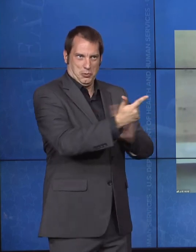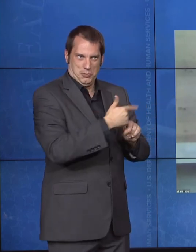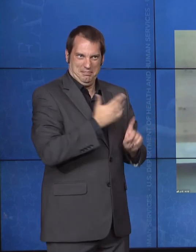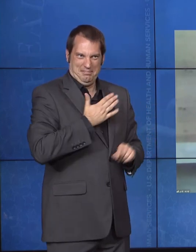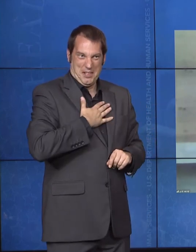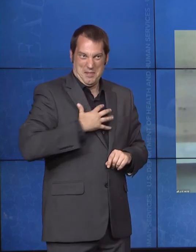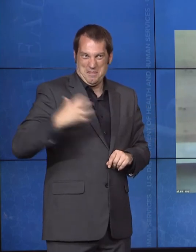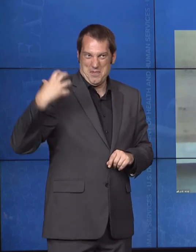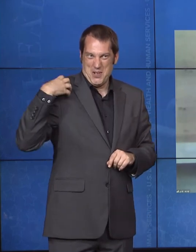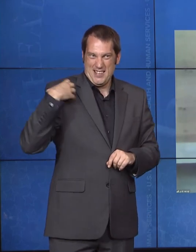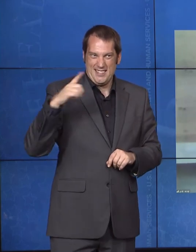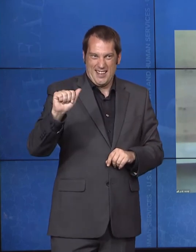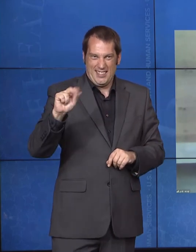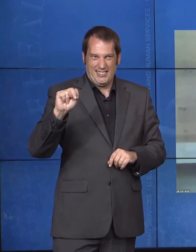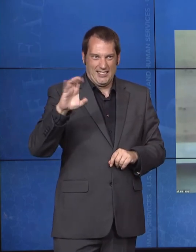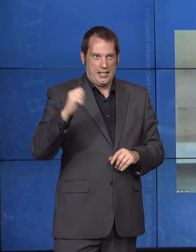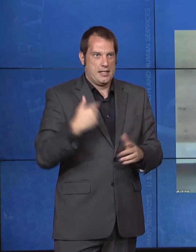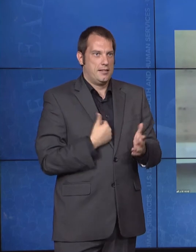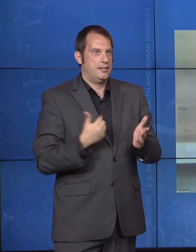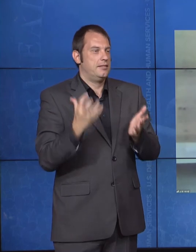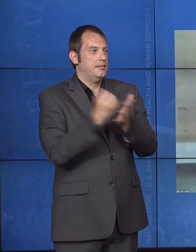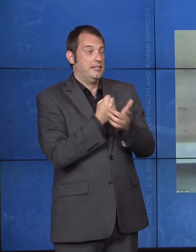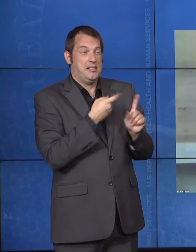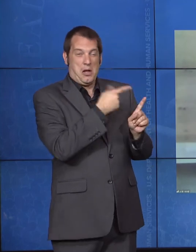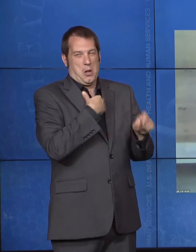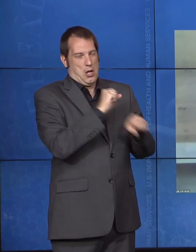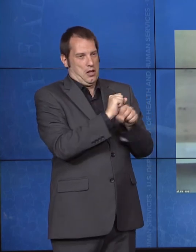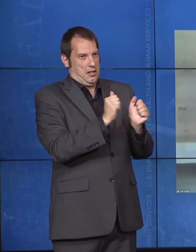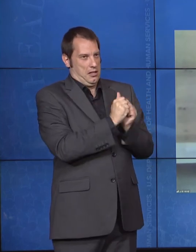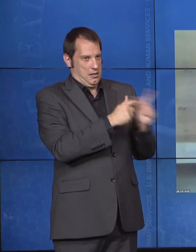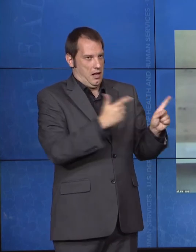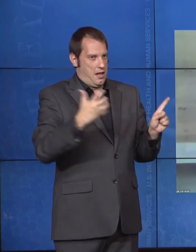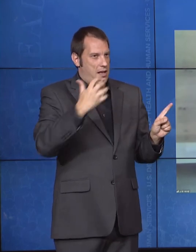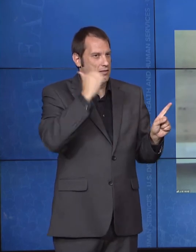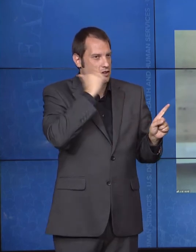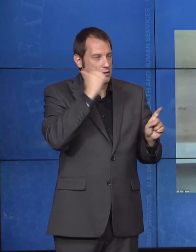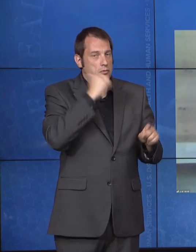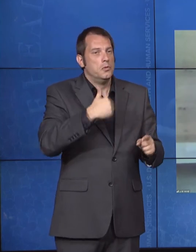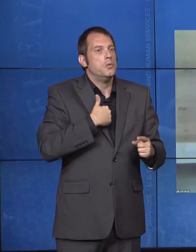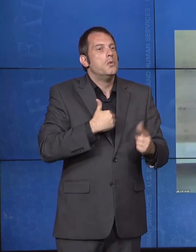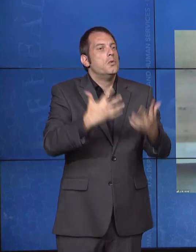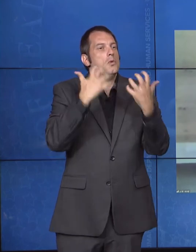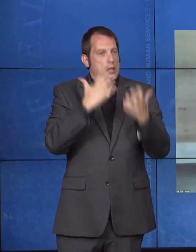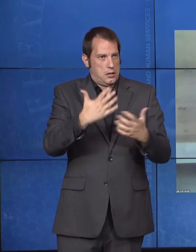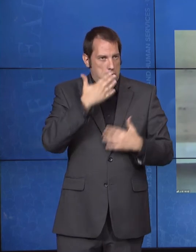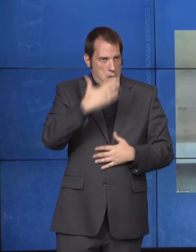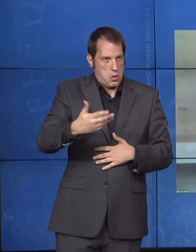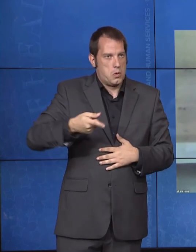single day, I just want to thank you on behalf of all Americans with disabilities and as